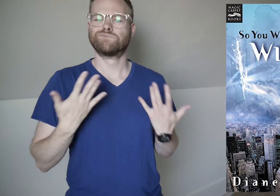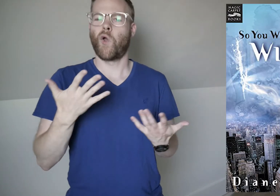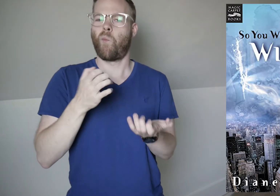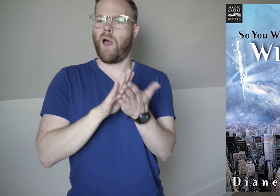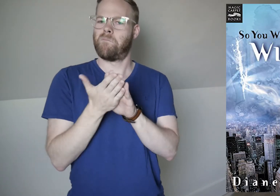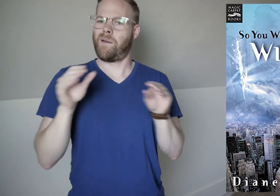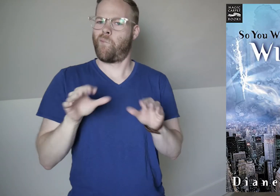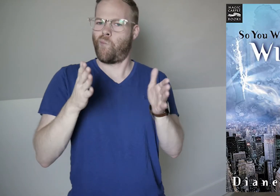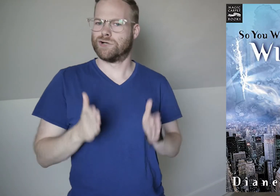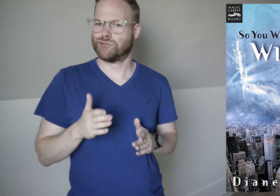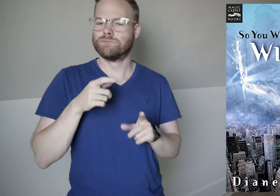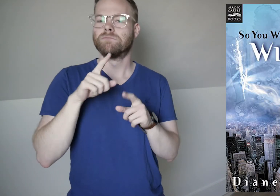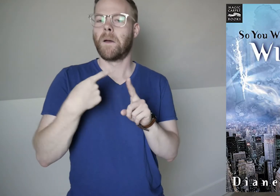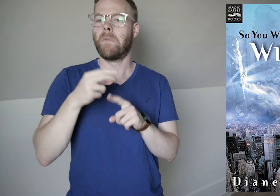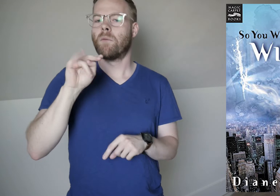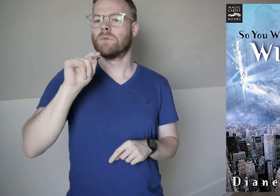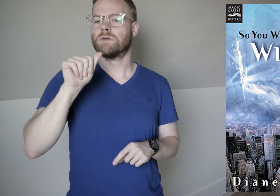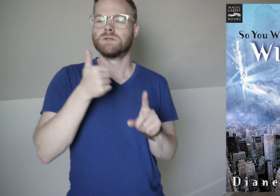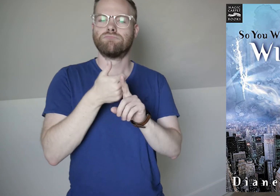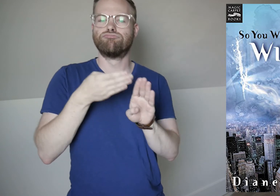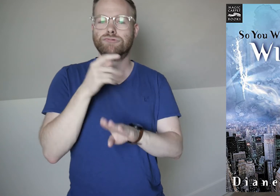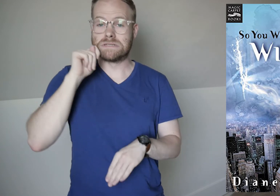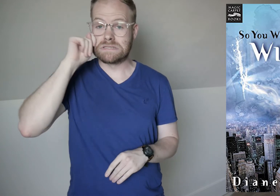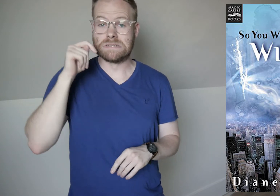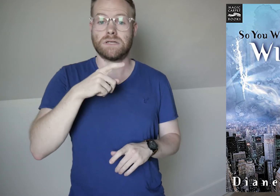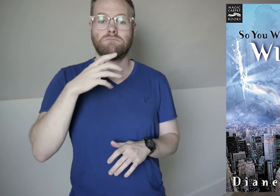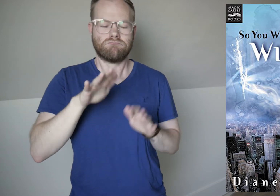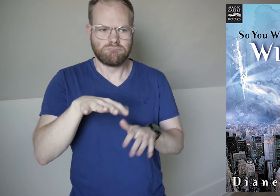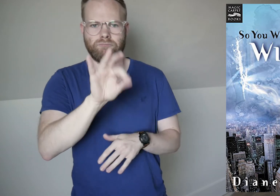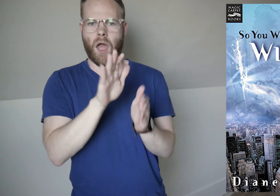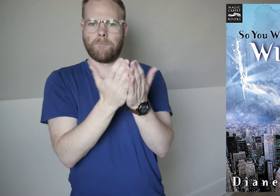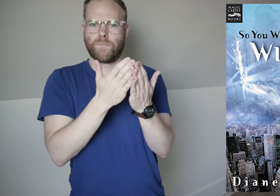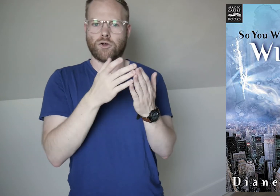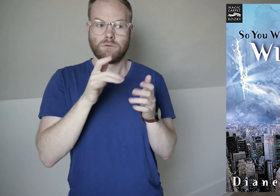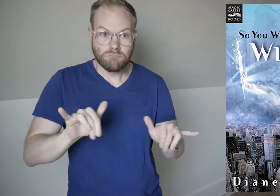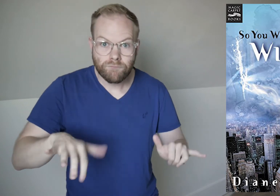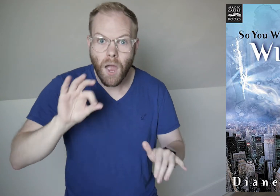So You Want to be a Wizard is about Nita, a preteen that stumbles across a book and discovers that